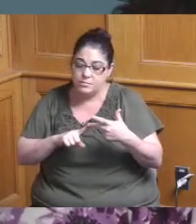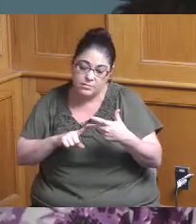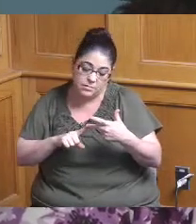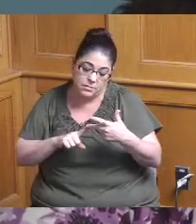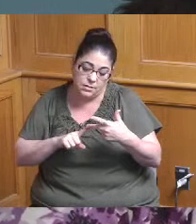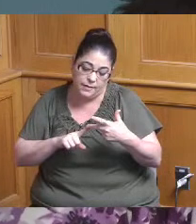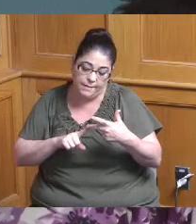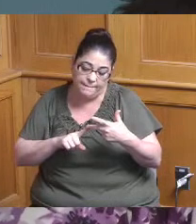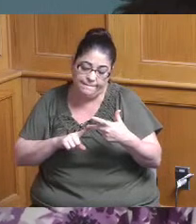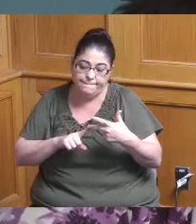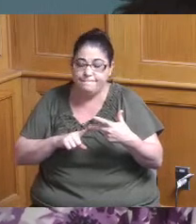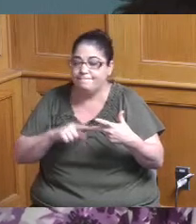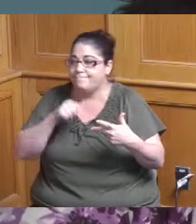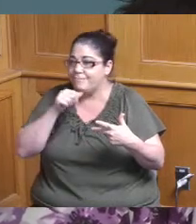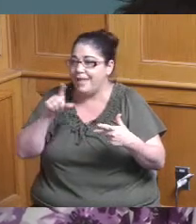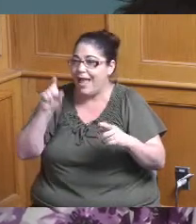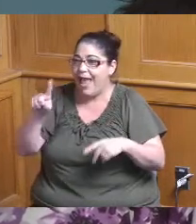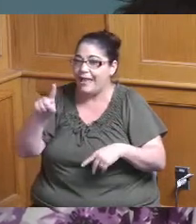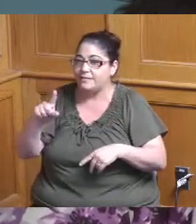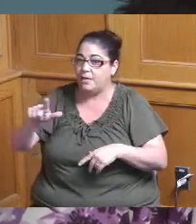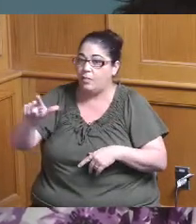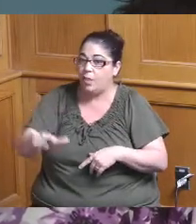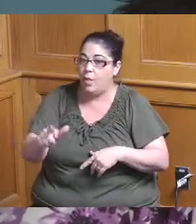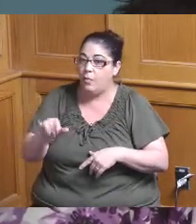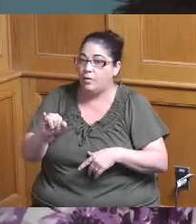I'm not asking for it to be low income but I'm saying is this something that would